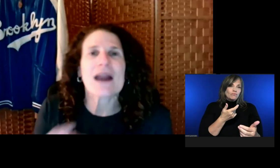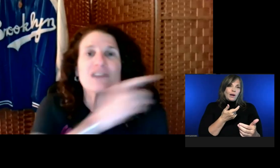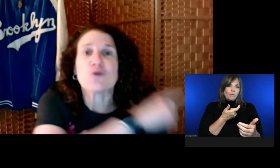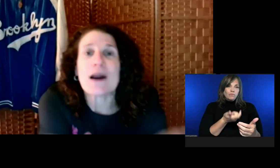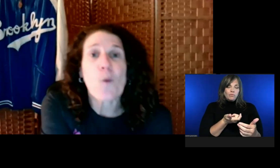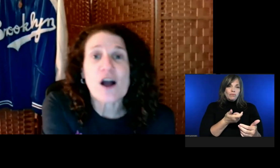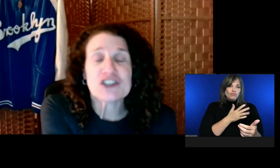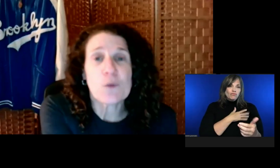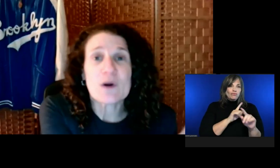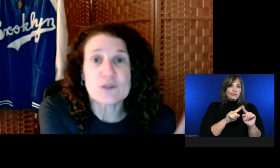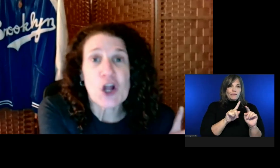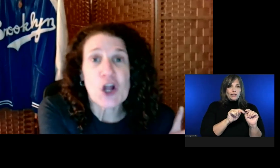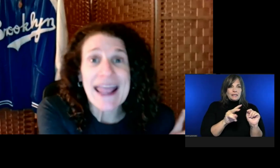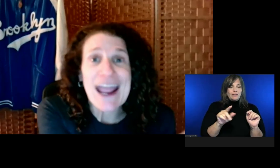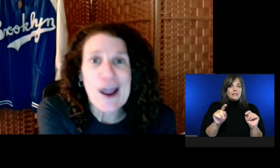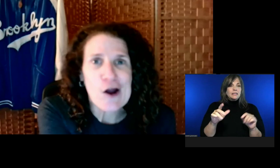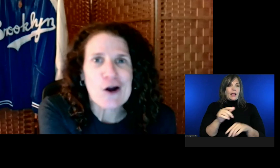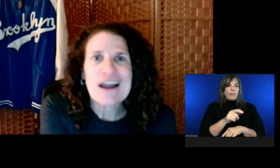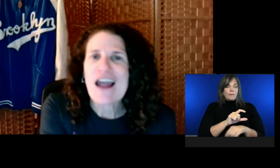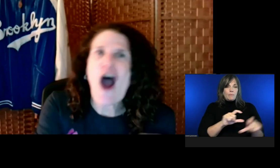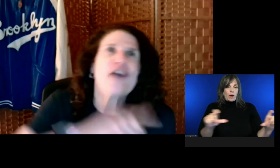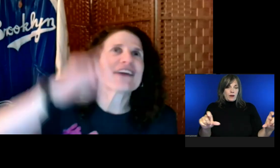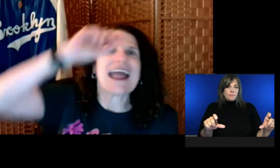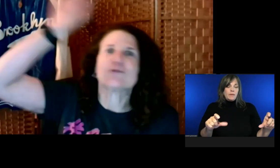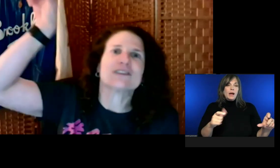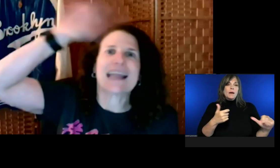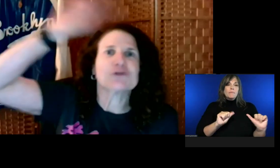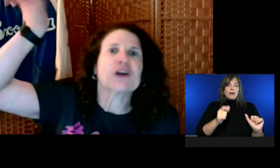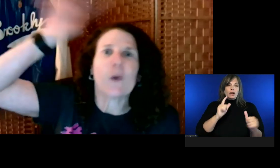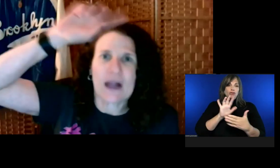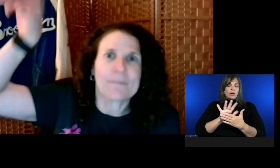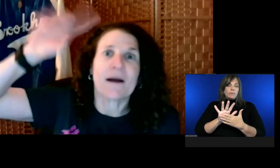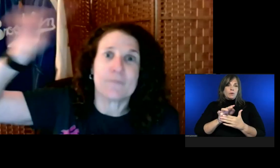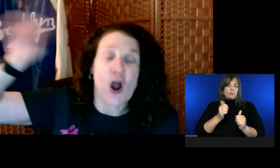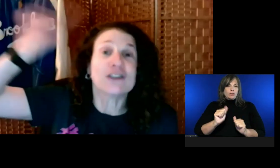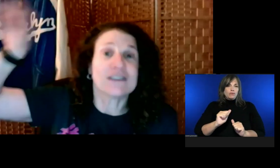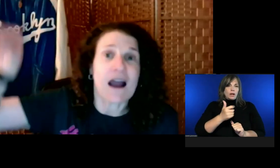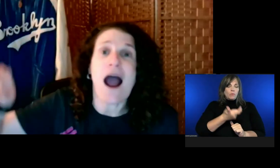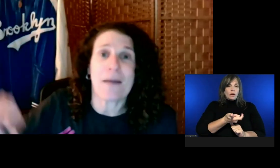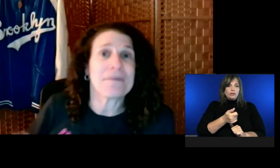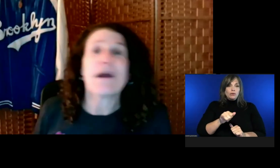I haven't seen that.